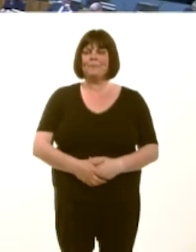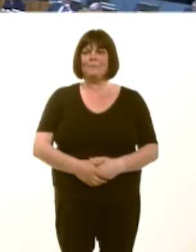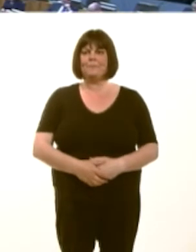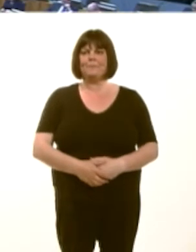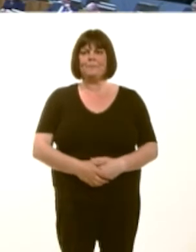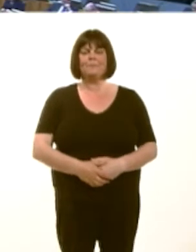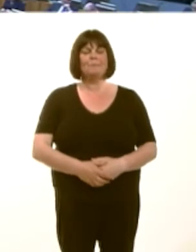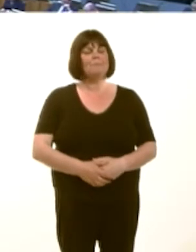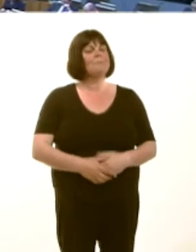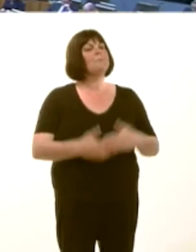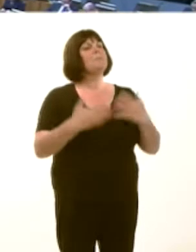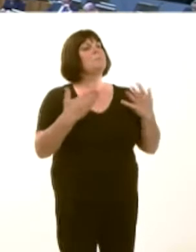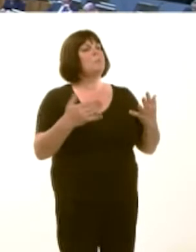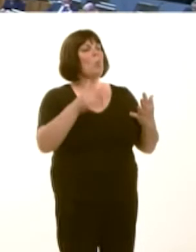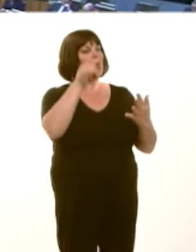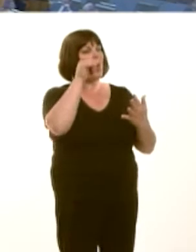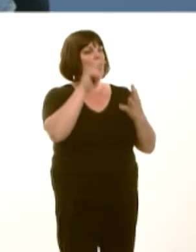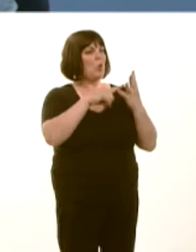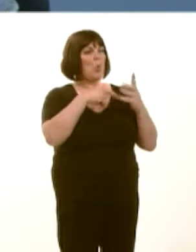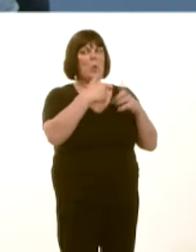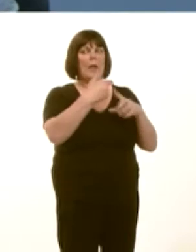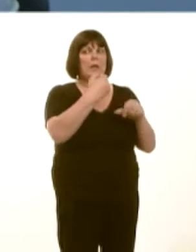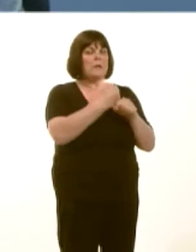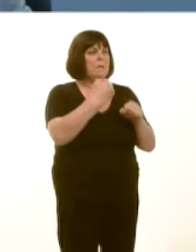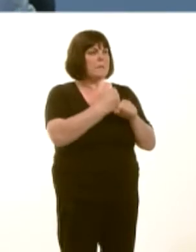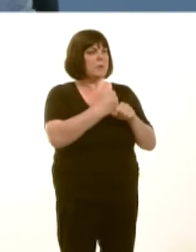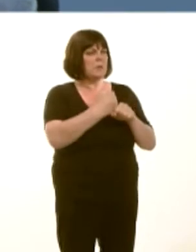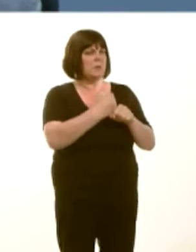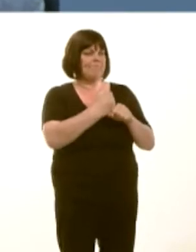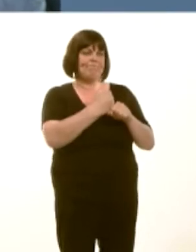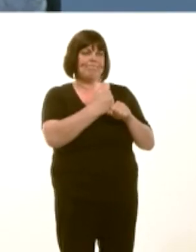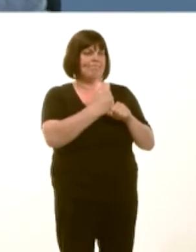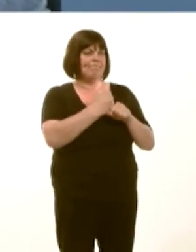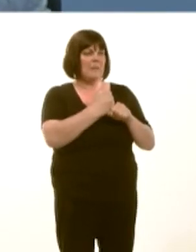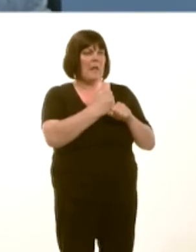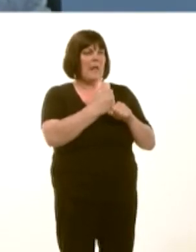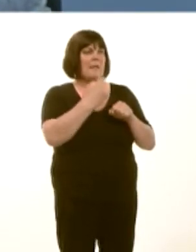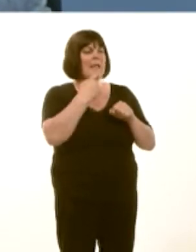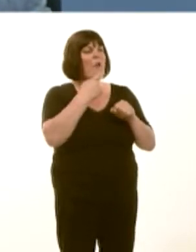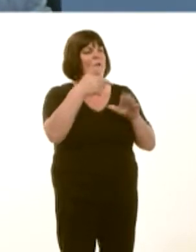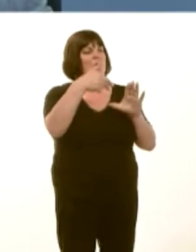dreth danwydd a gynigiwyd gan y Llywodraeth Lafur flaenorol er mwy helpu gyda chostau byw.